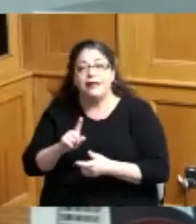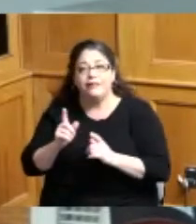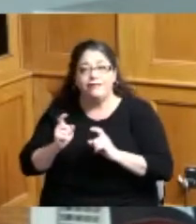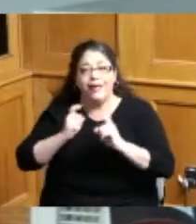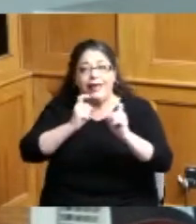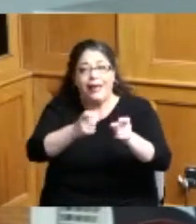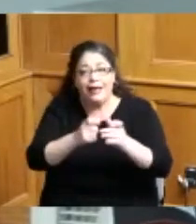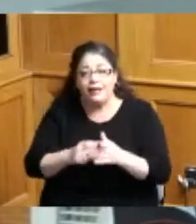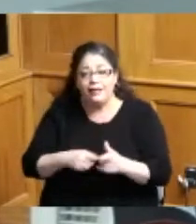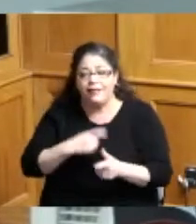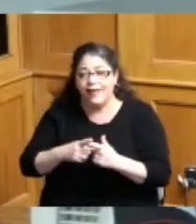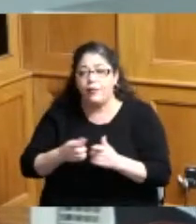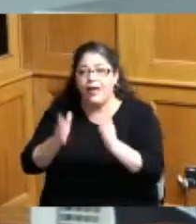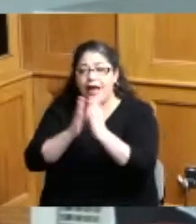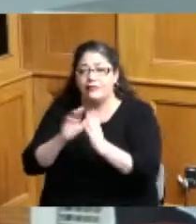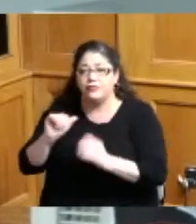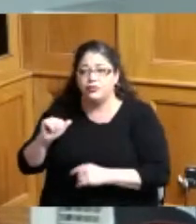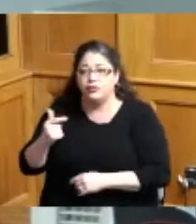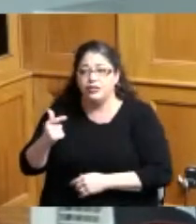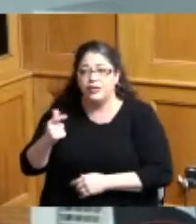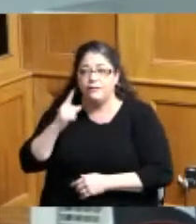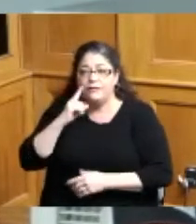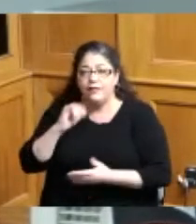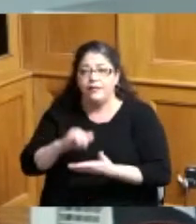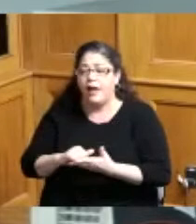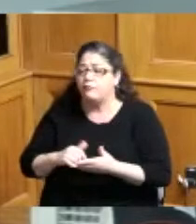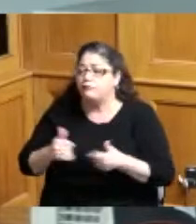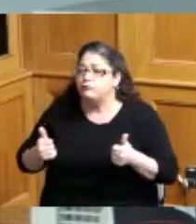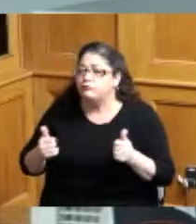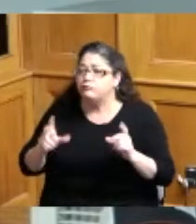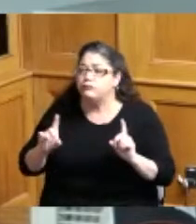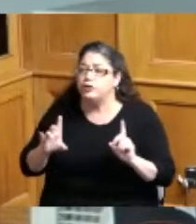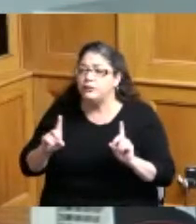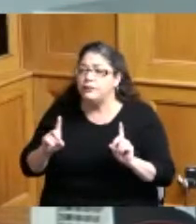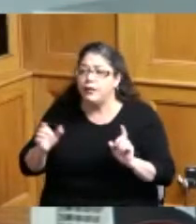general for that opinion thank you they're not ignoring them that's okay so in anticipation